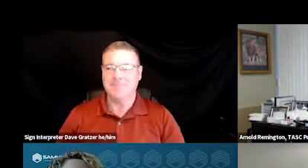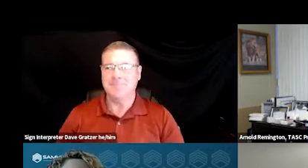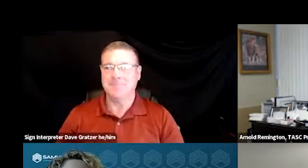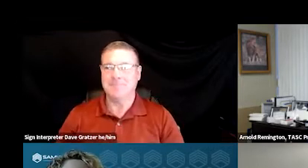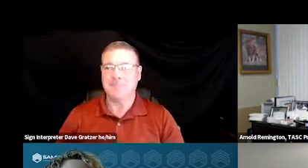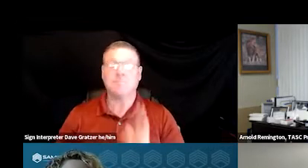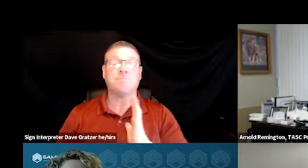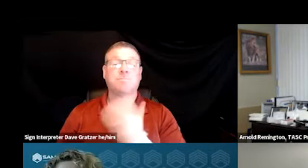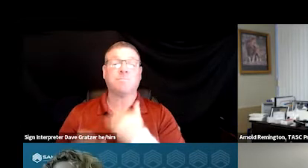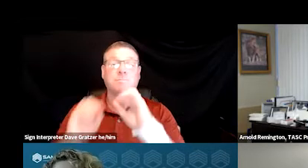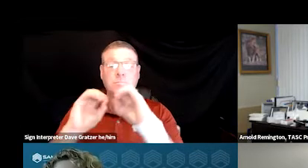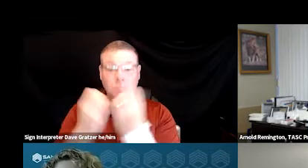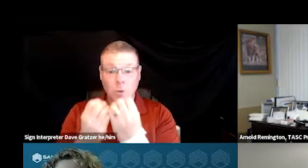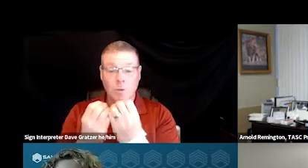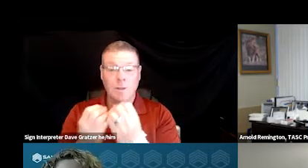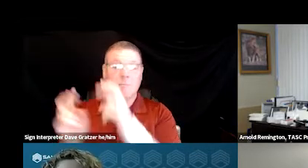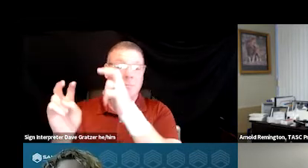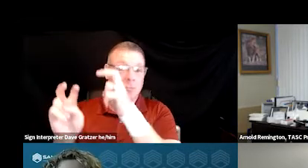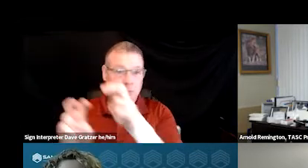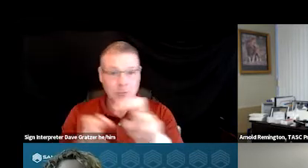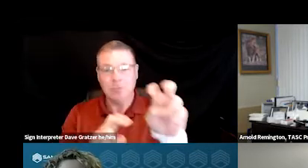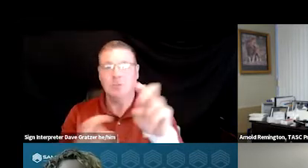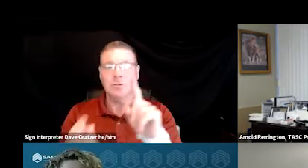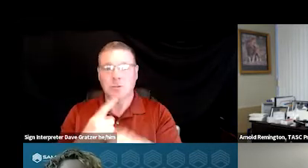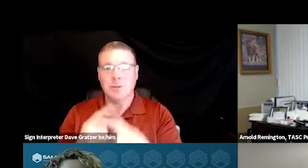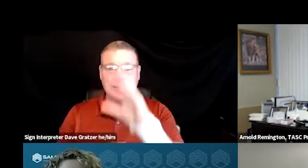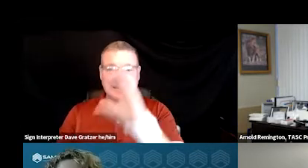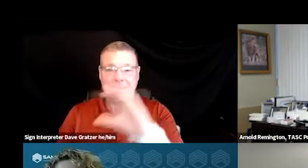Our organization has been transitioning to a CCBHC over